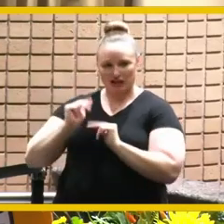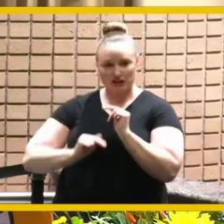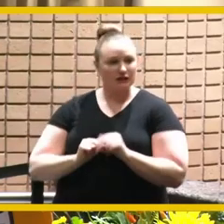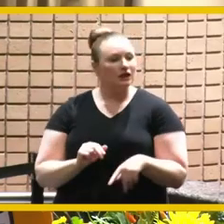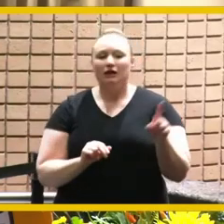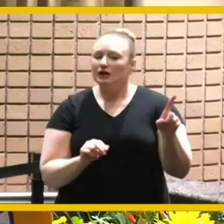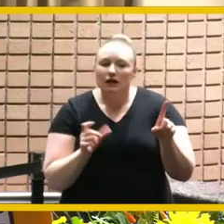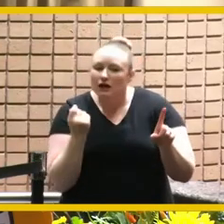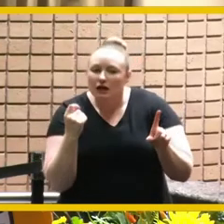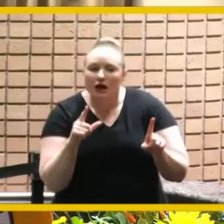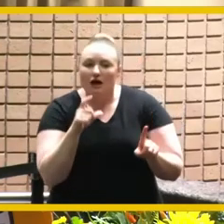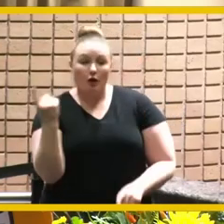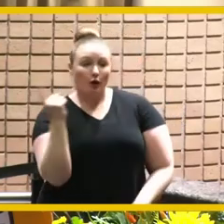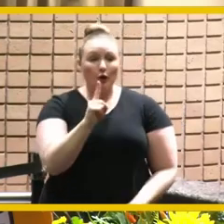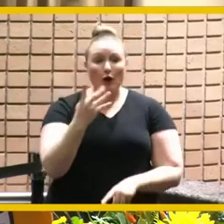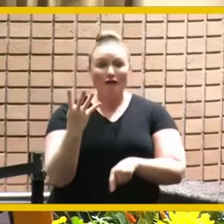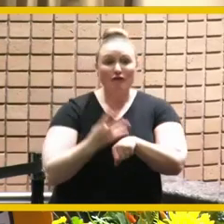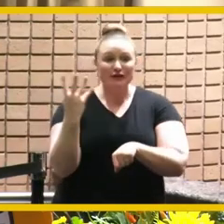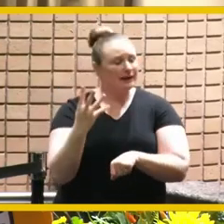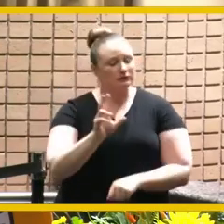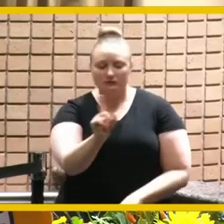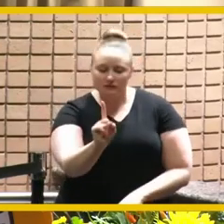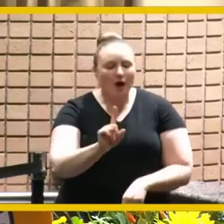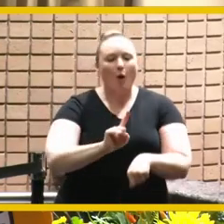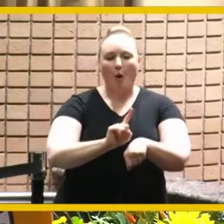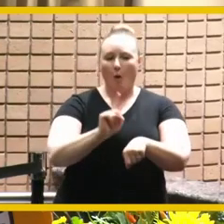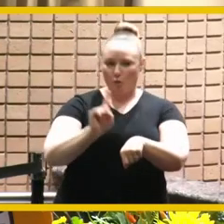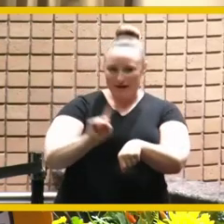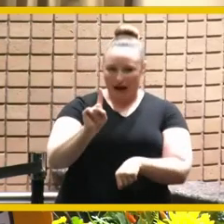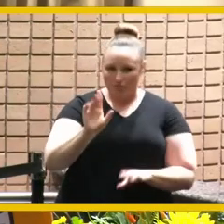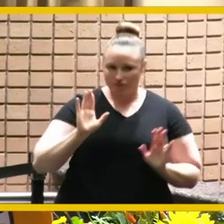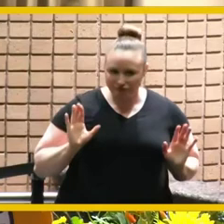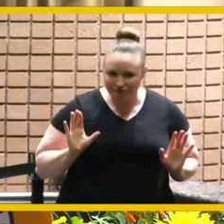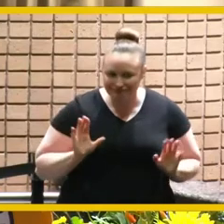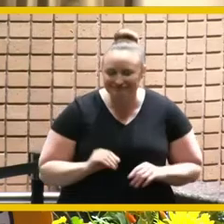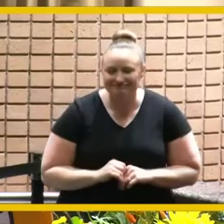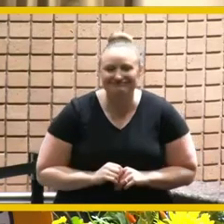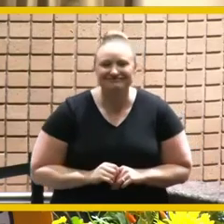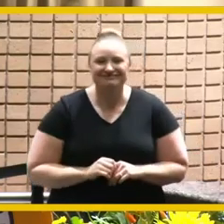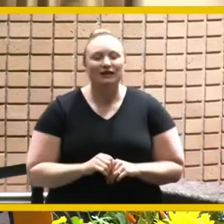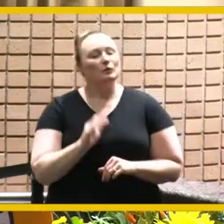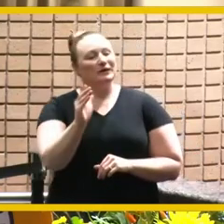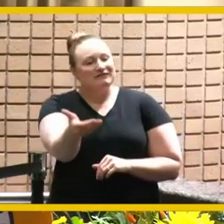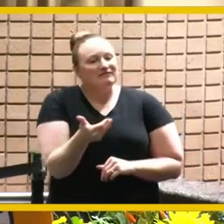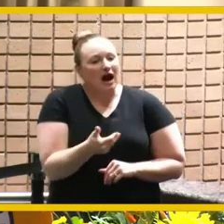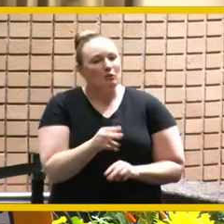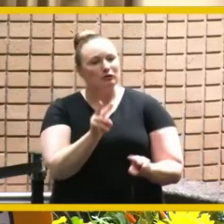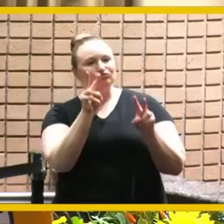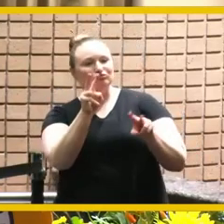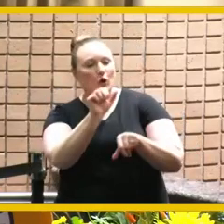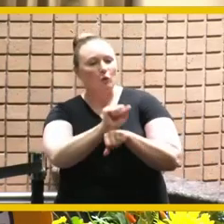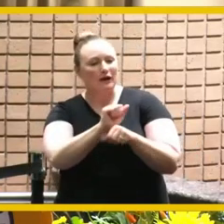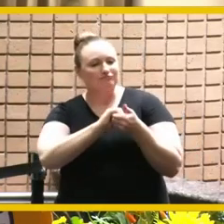just one time and we just um invite you and look forward to working with you one of the personal